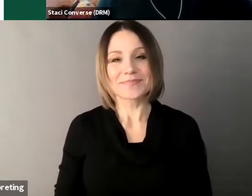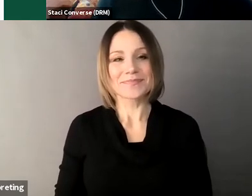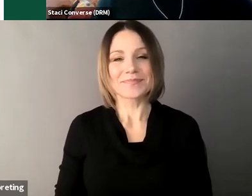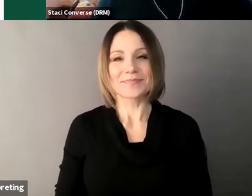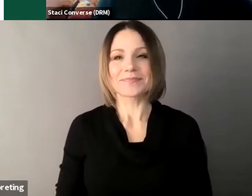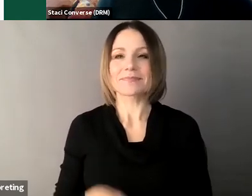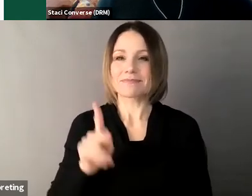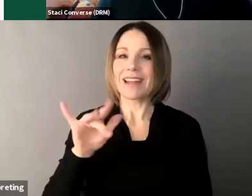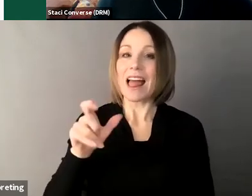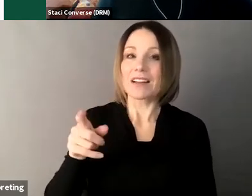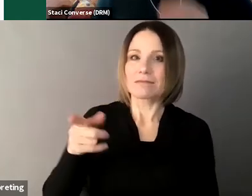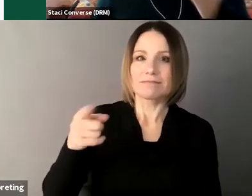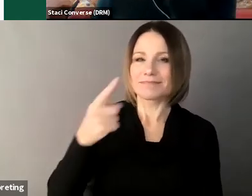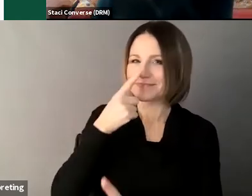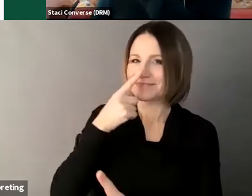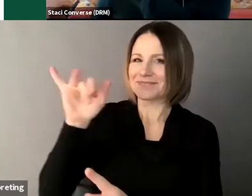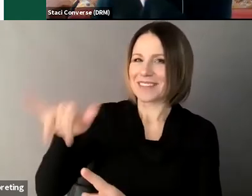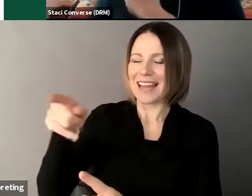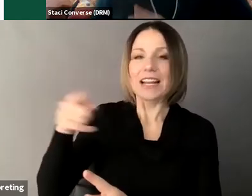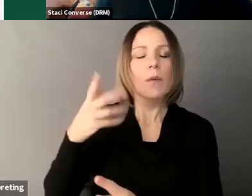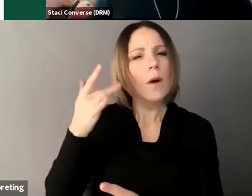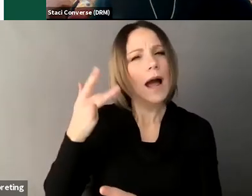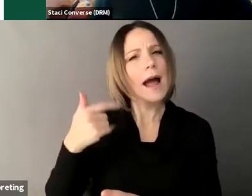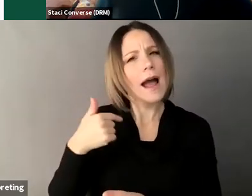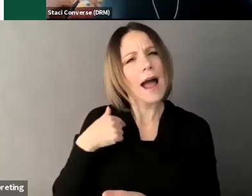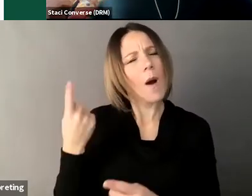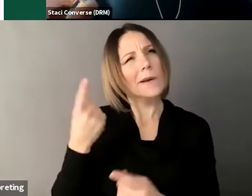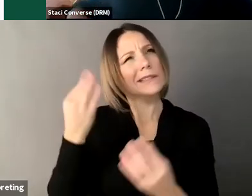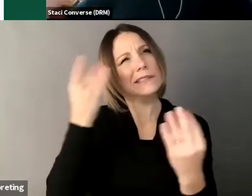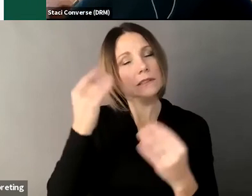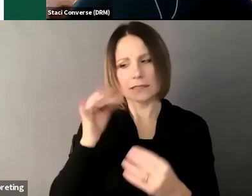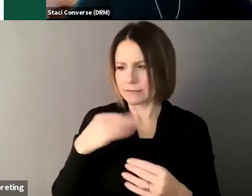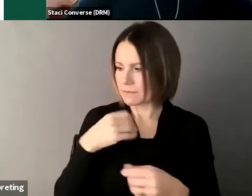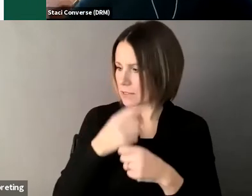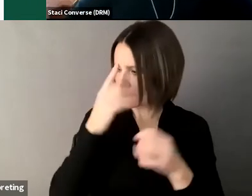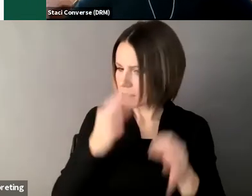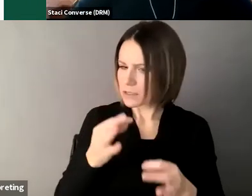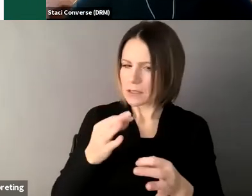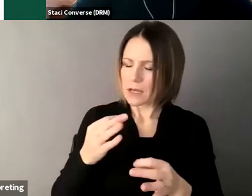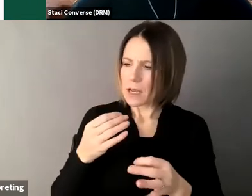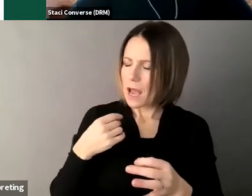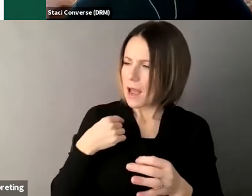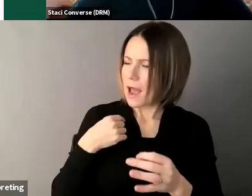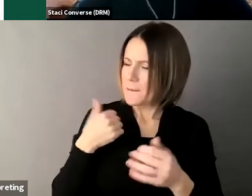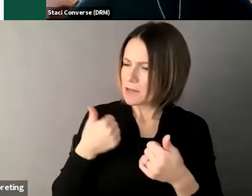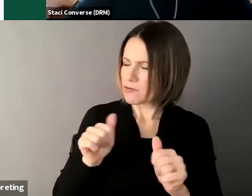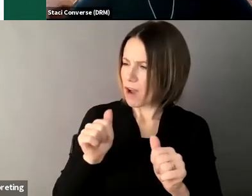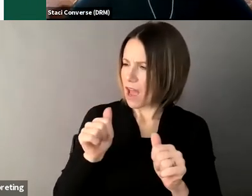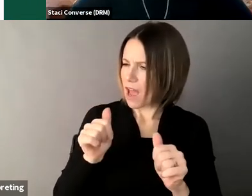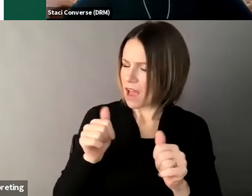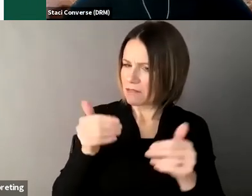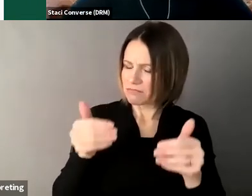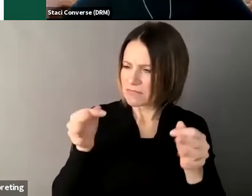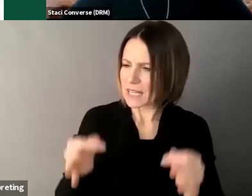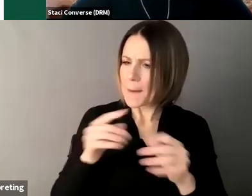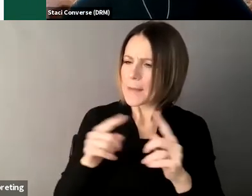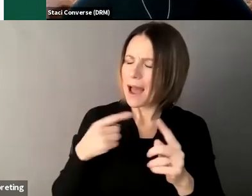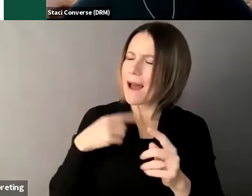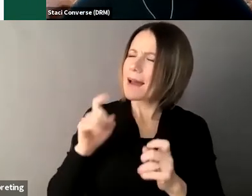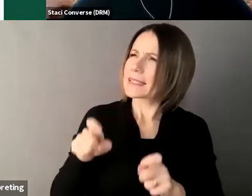want to talk about on a certain time of this of a decision that I’m trying to make then I ask